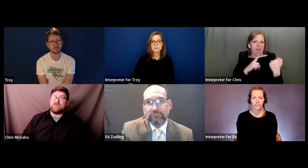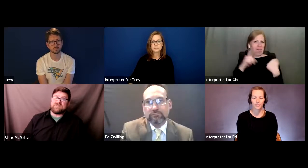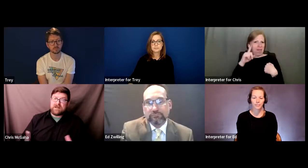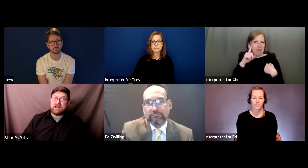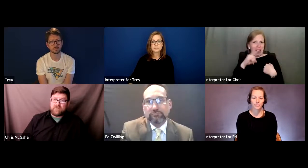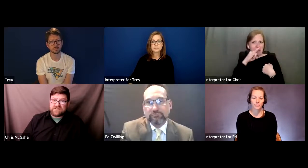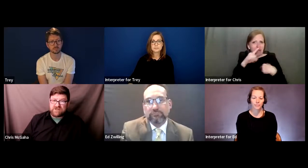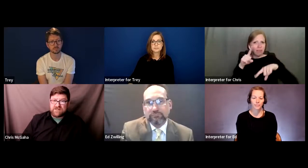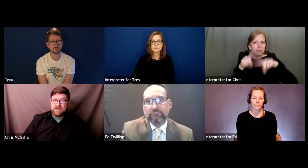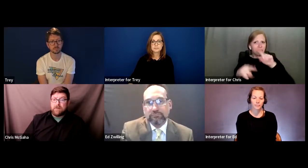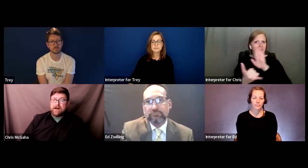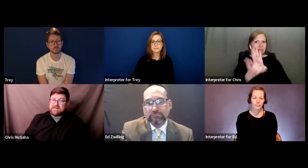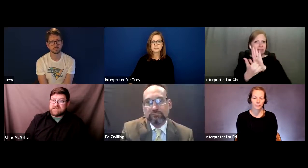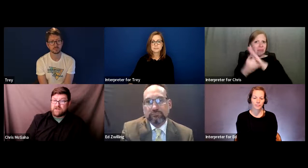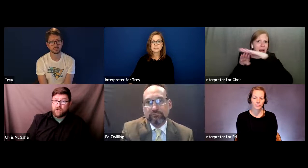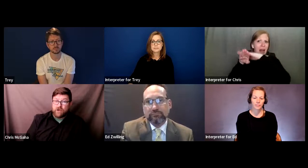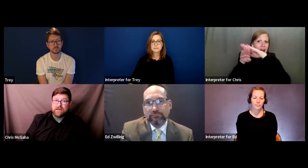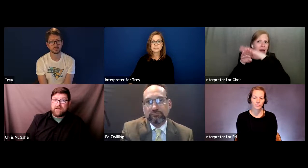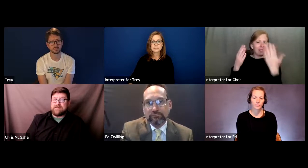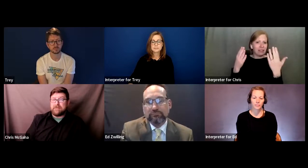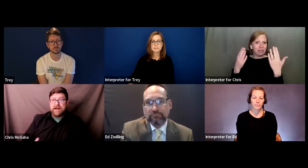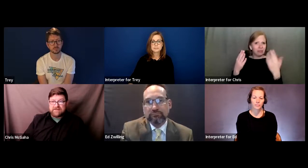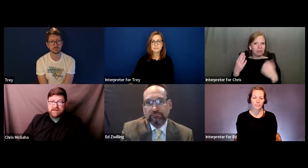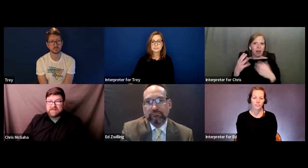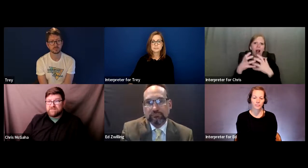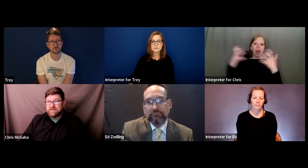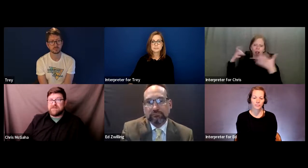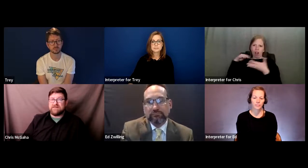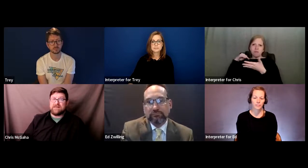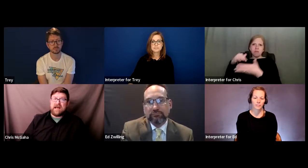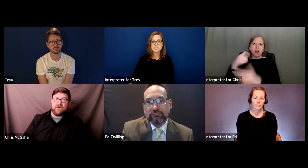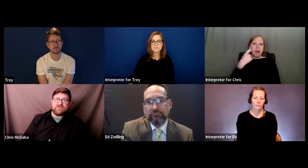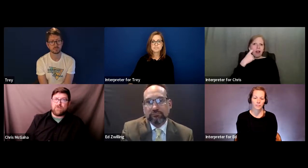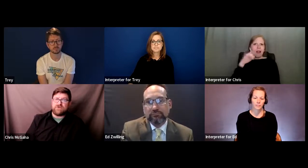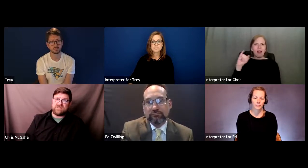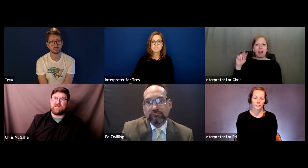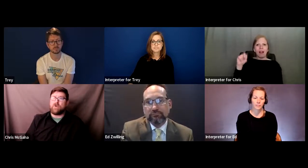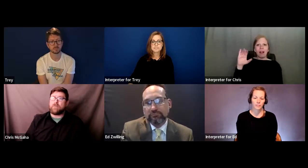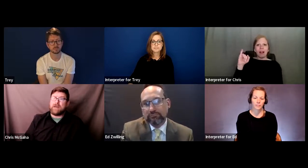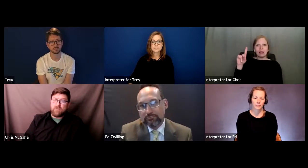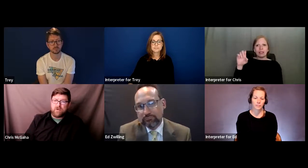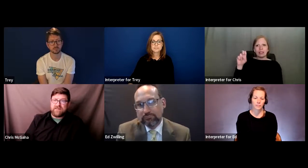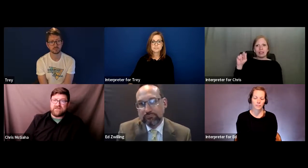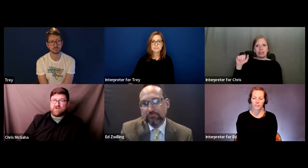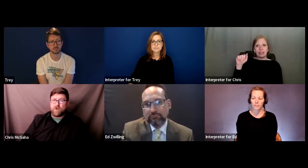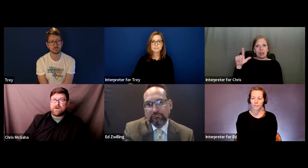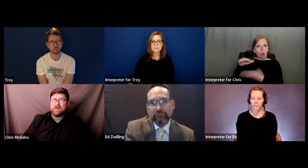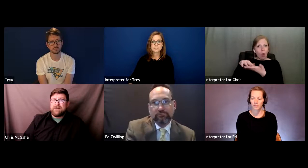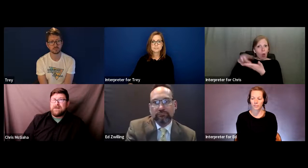So there's been a lot of research study about incidental learning and the impact that it has on Deaf kids and how interpreters can incorporate more of that into their work.